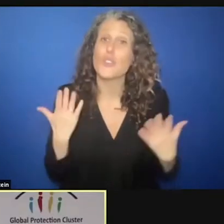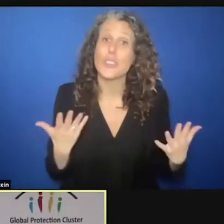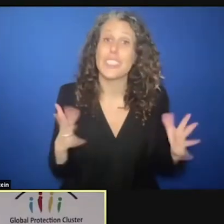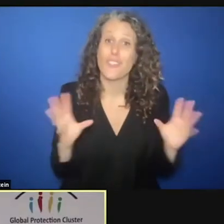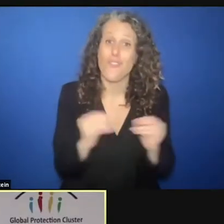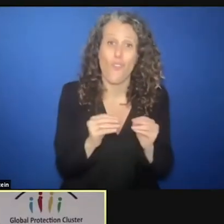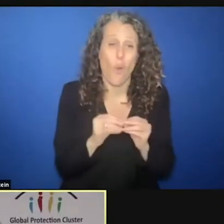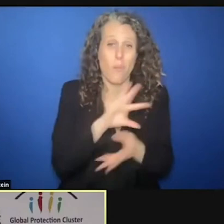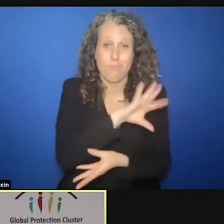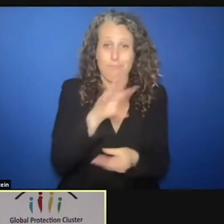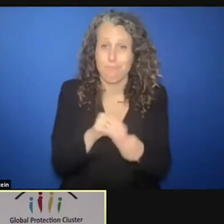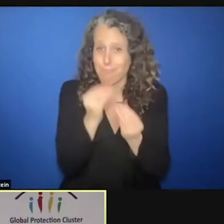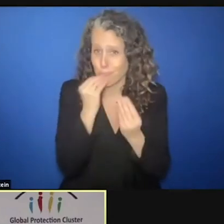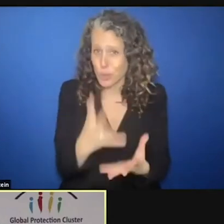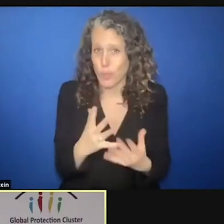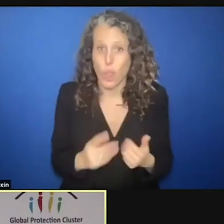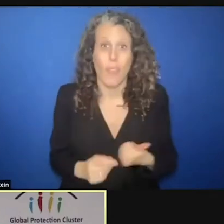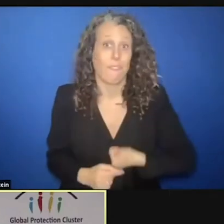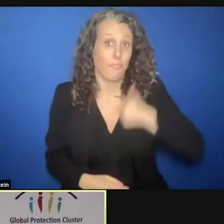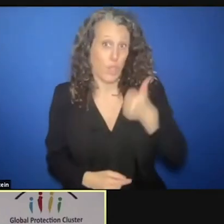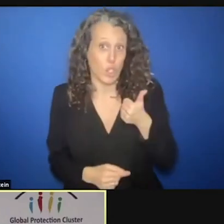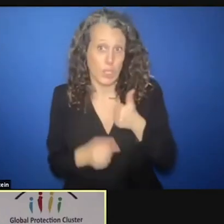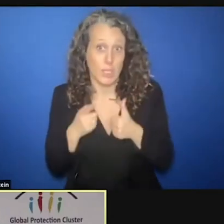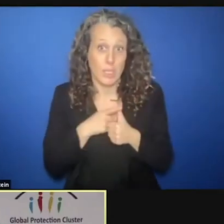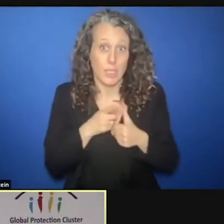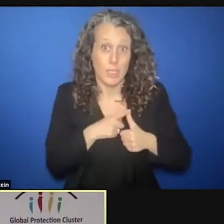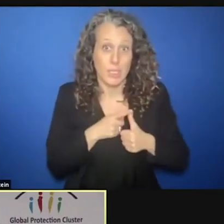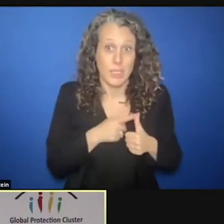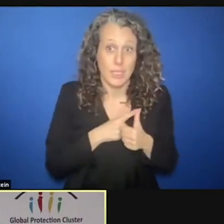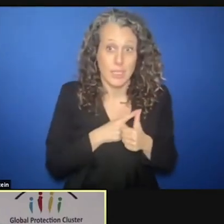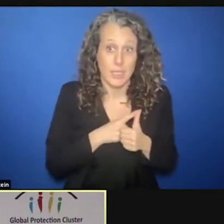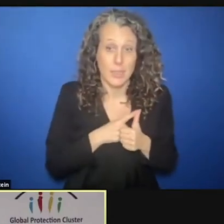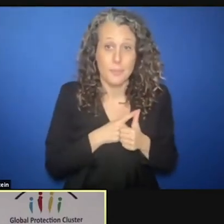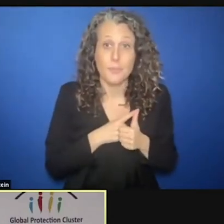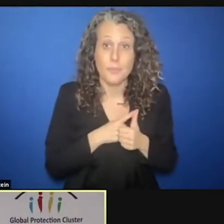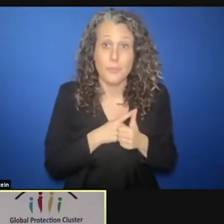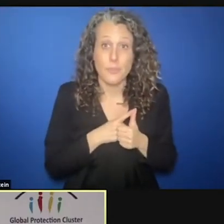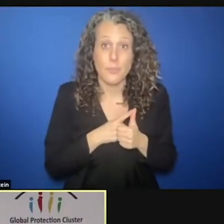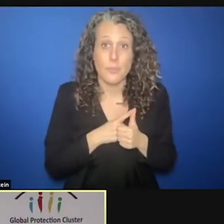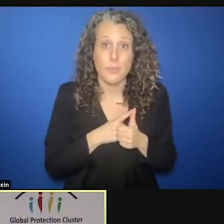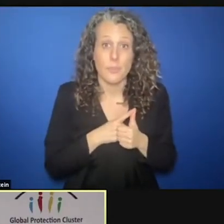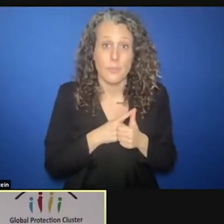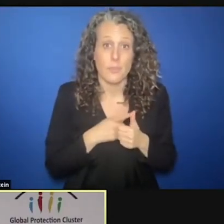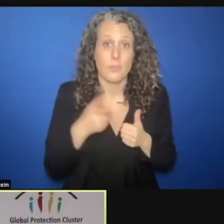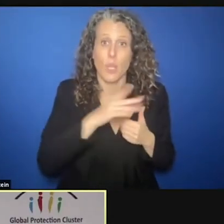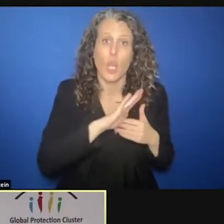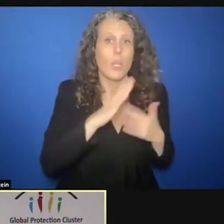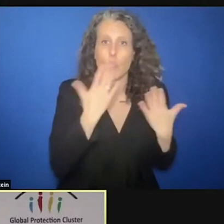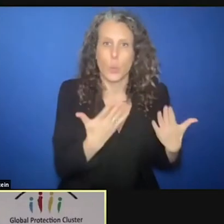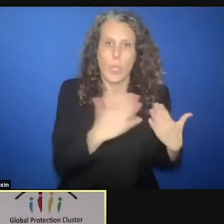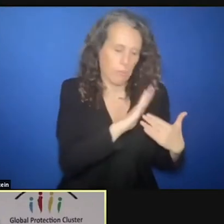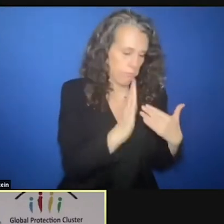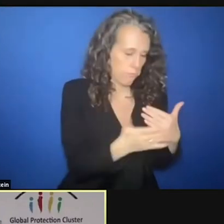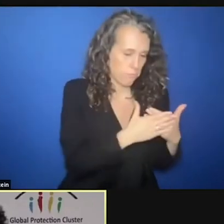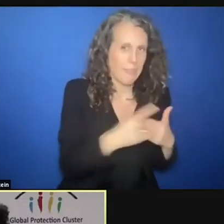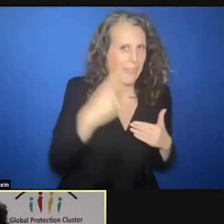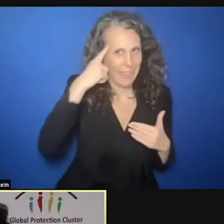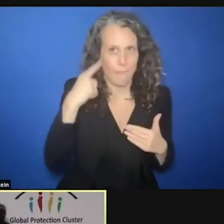The first message is let's close today and focus on tomorrow. For all the donors and the agencies